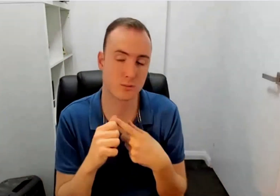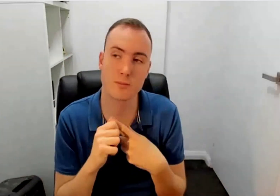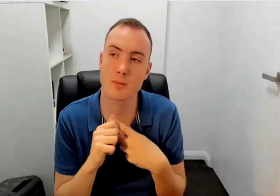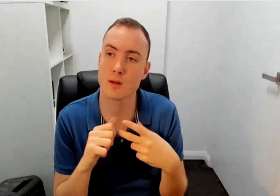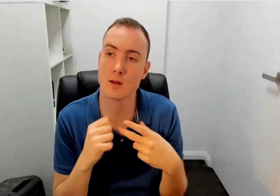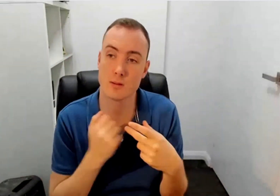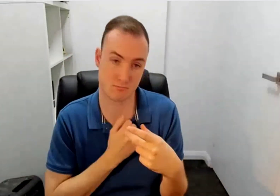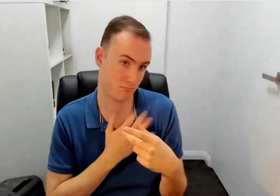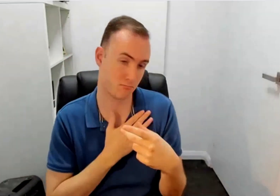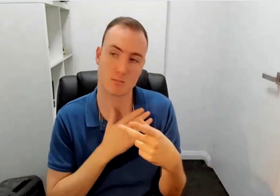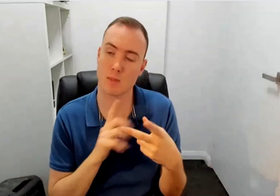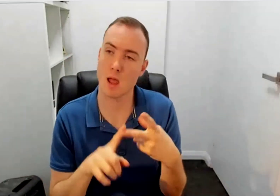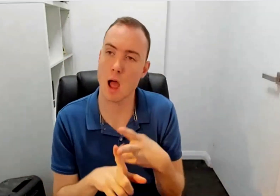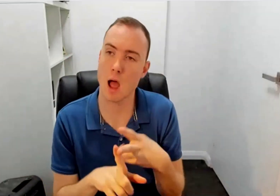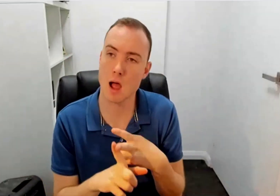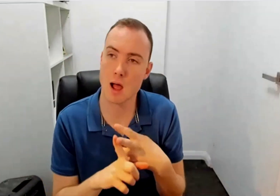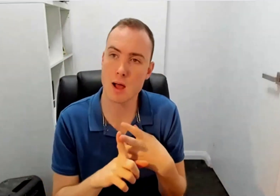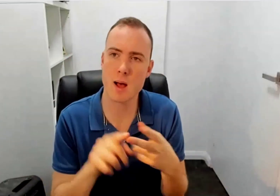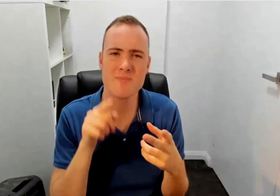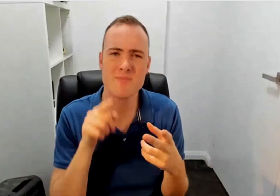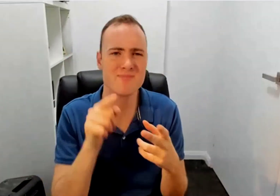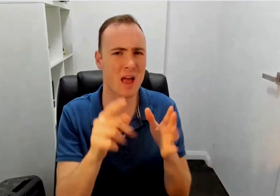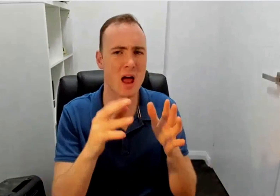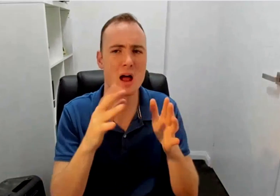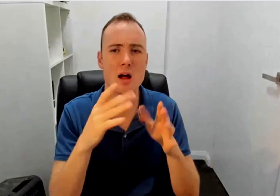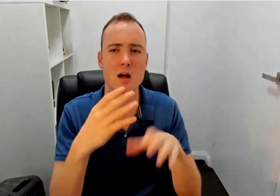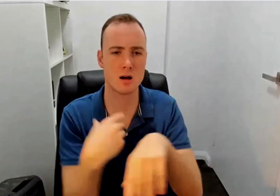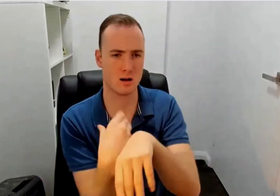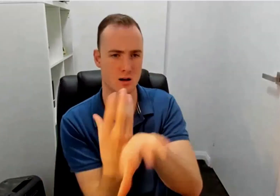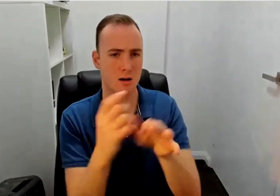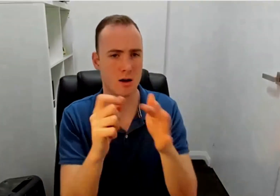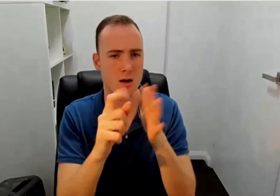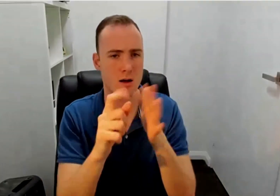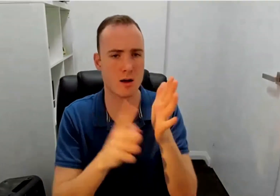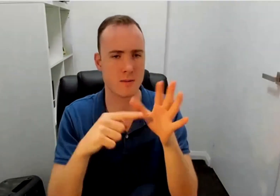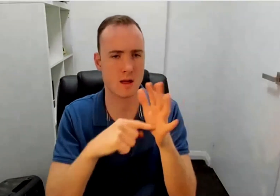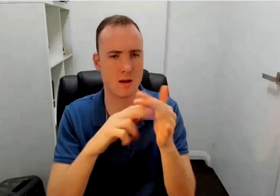Um on lots of different platforms, that would be amazing, that would be really good